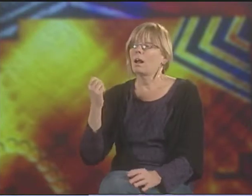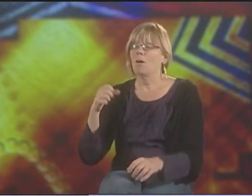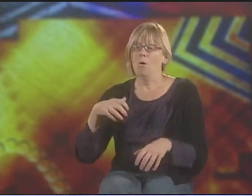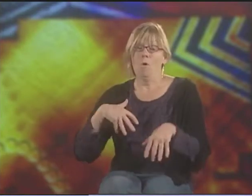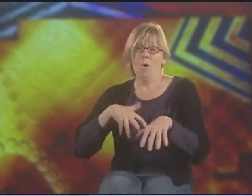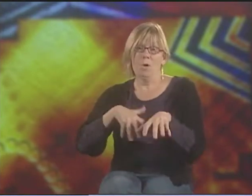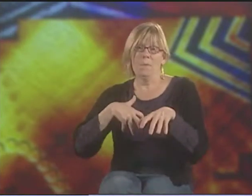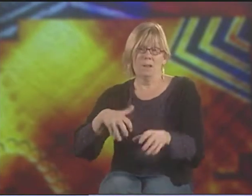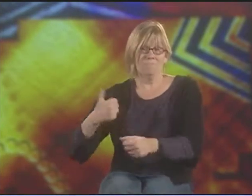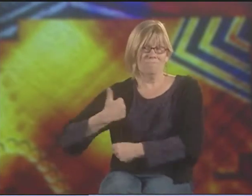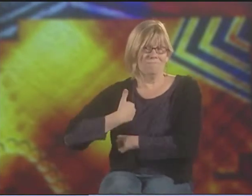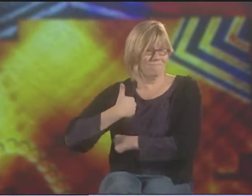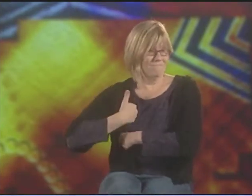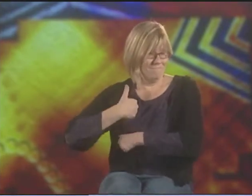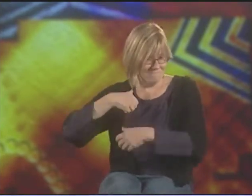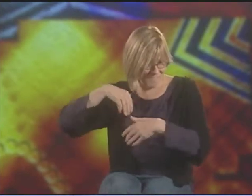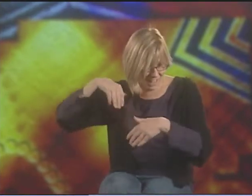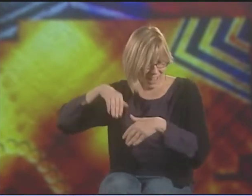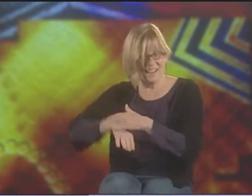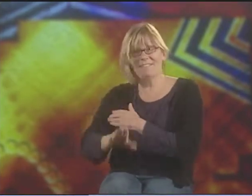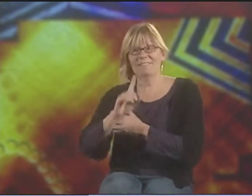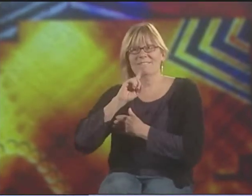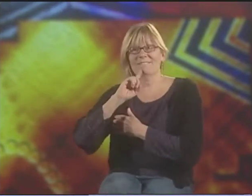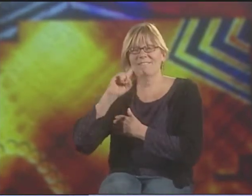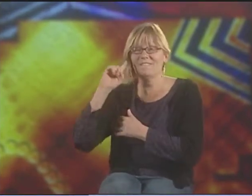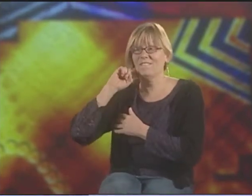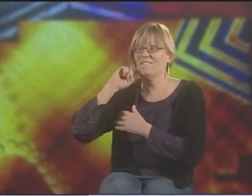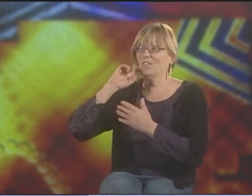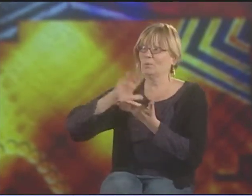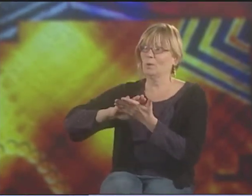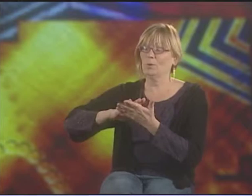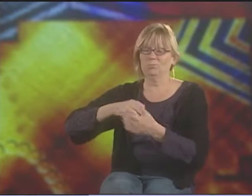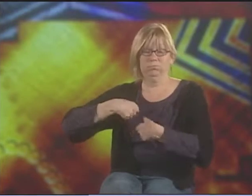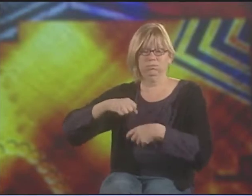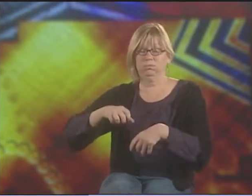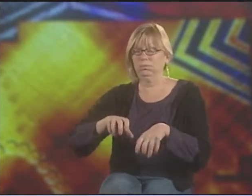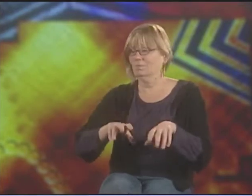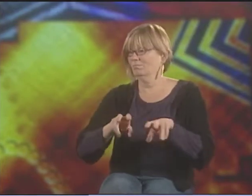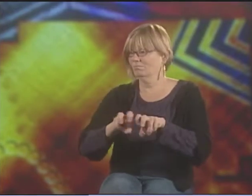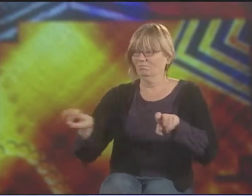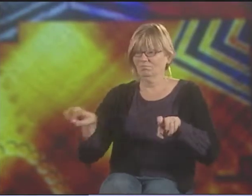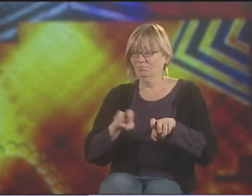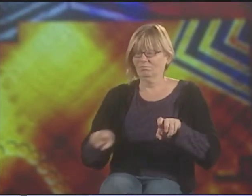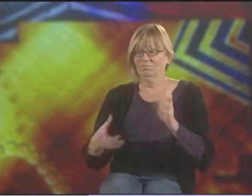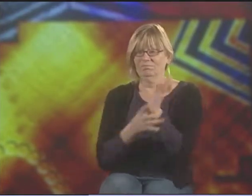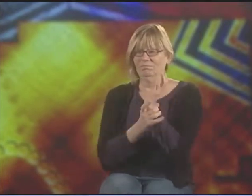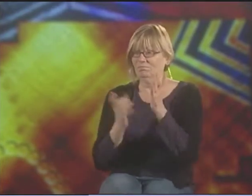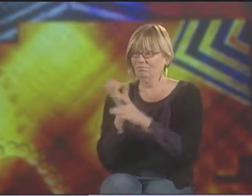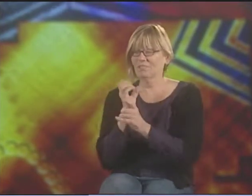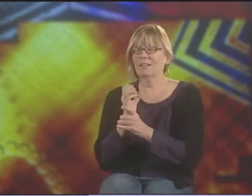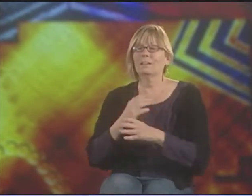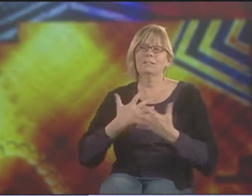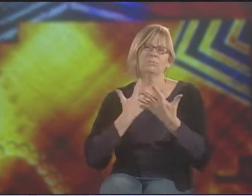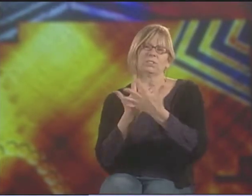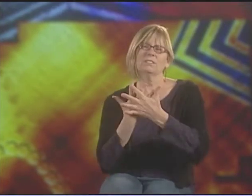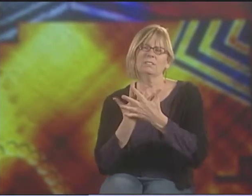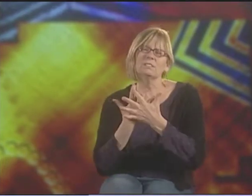IN "THE DOOR," THERE'S THIS ARMY THAT MARCHES IN, RIGHT. THEY GO INTO THE DEAF SCHOOL. THEY FORCE ALL THE KIDS TO SIT IN ROWS,